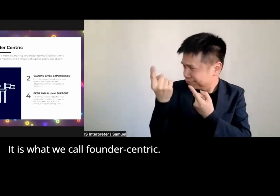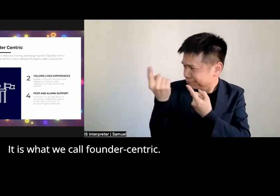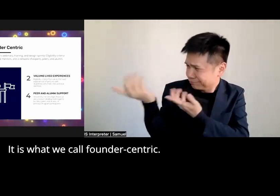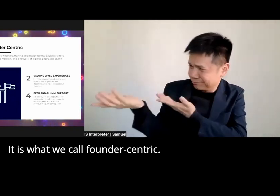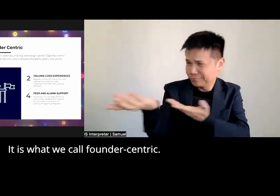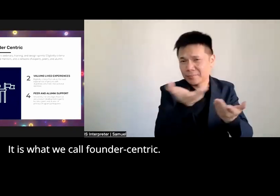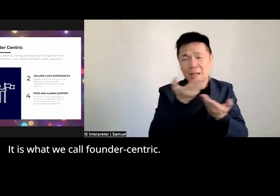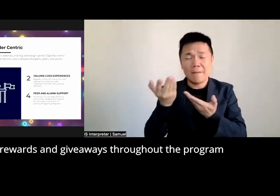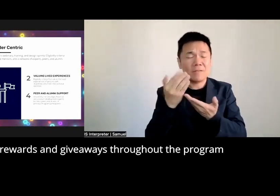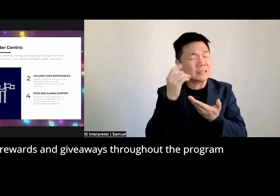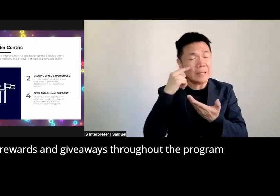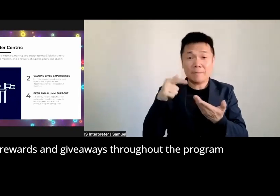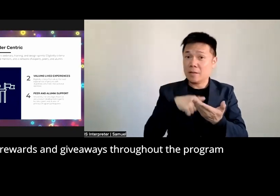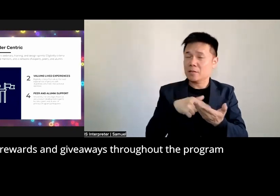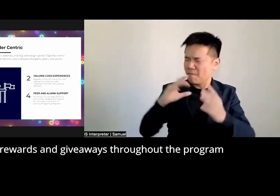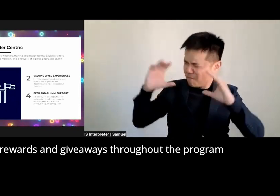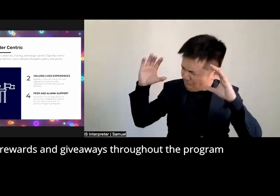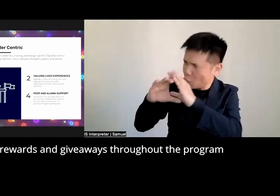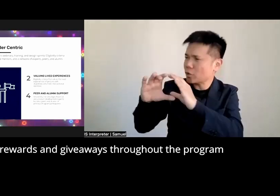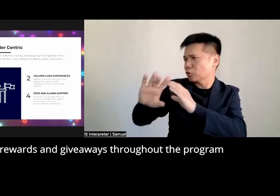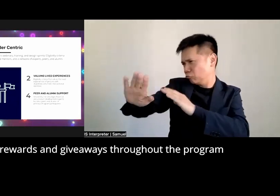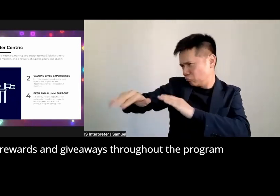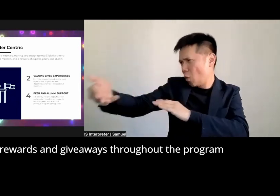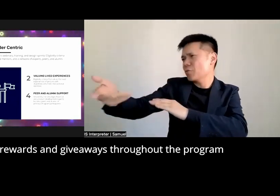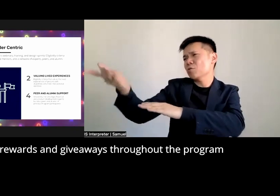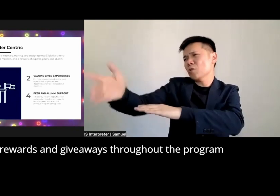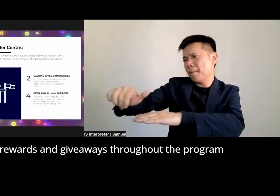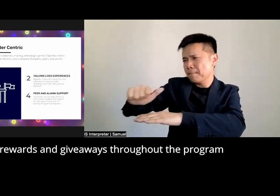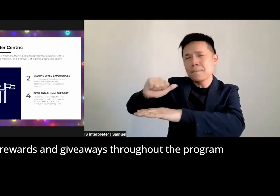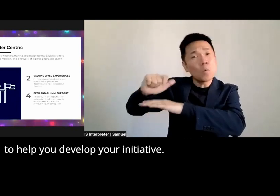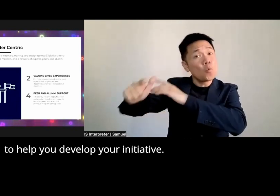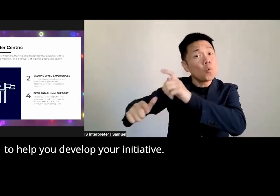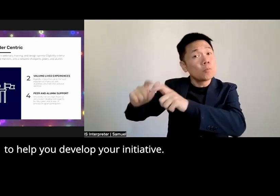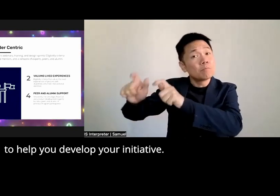Centric so we have rewards and giveaways throughout the program to help you develop